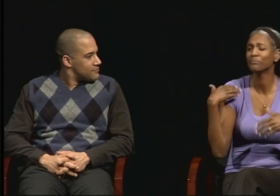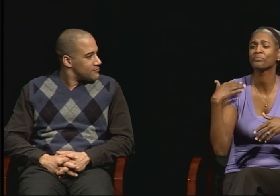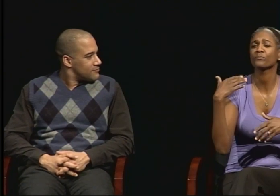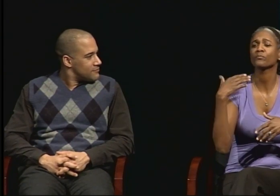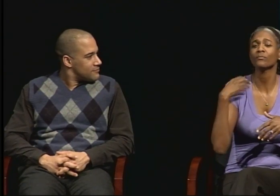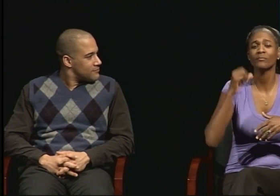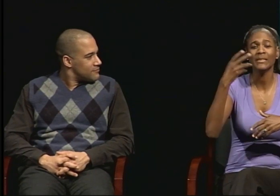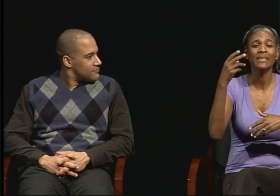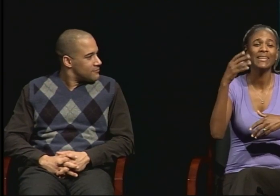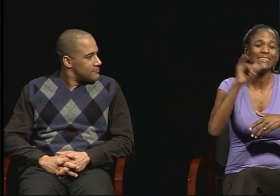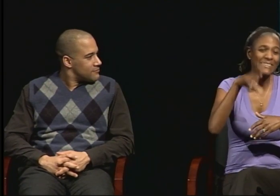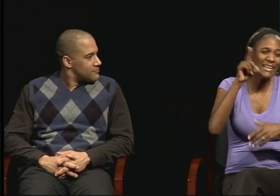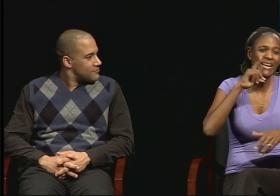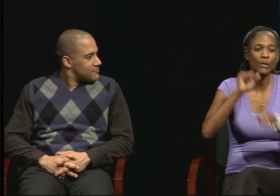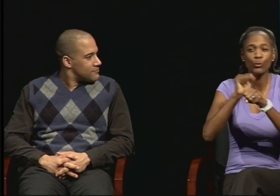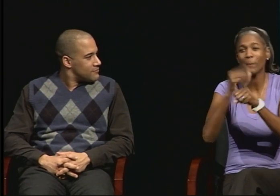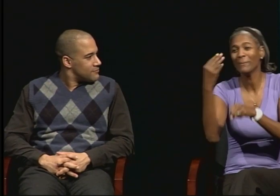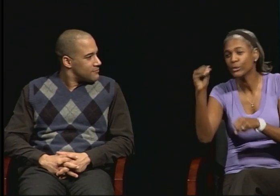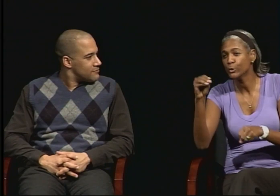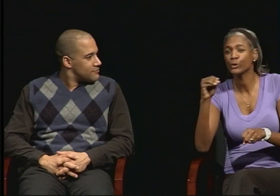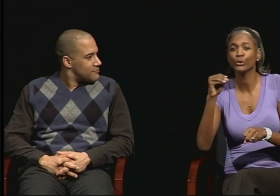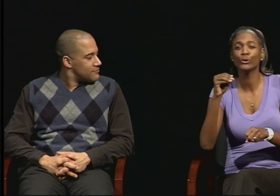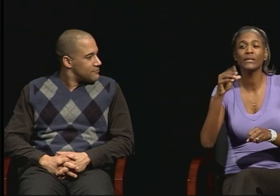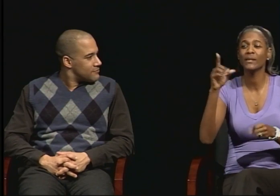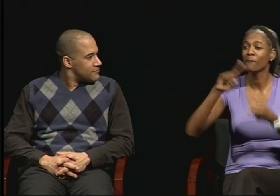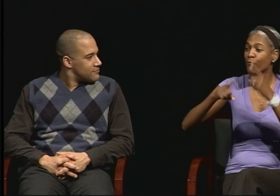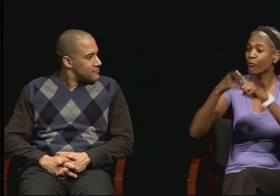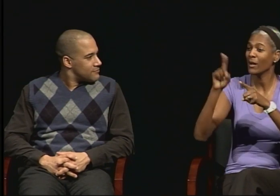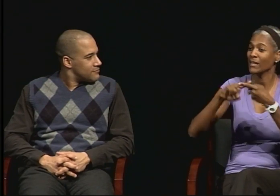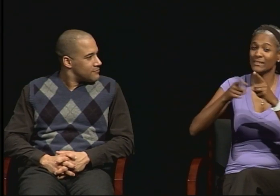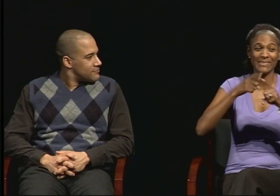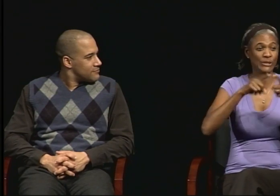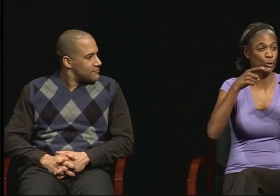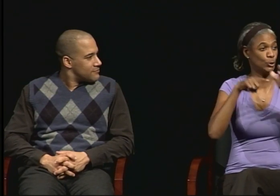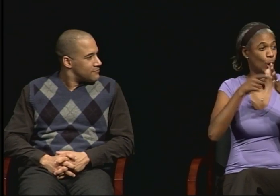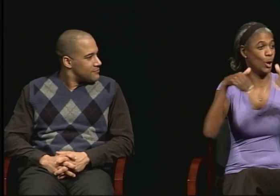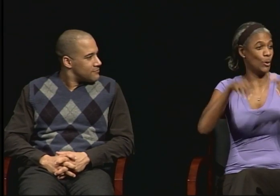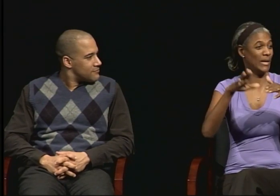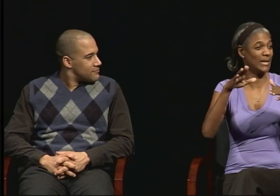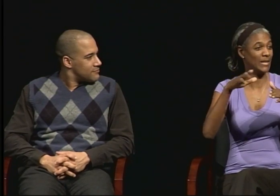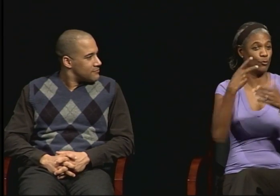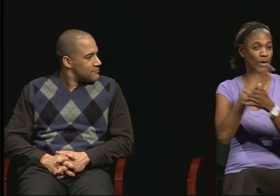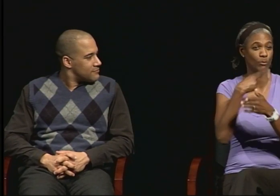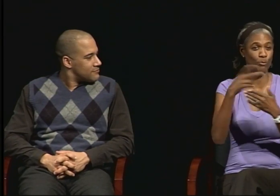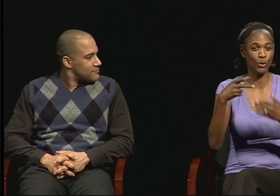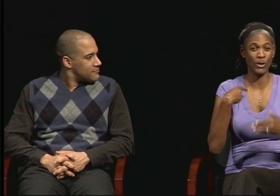And someone asked me to go into a program with them.